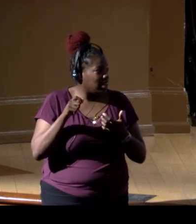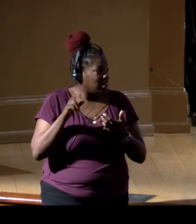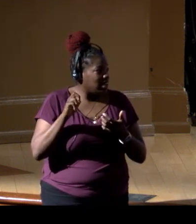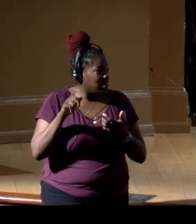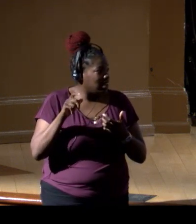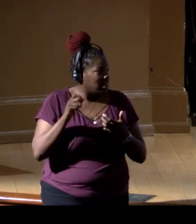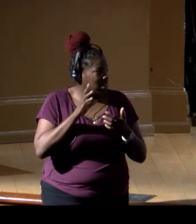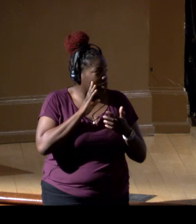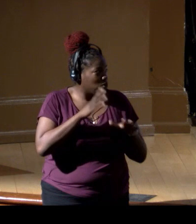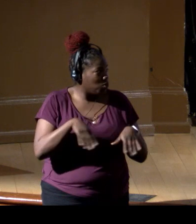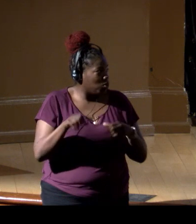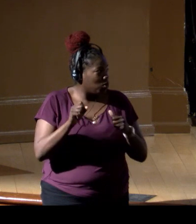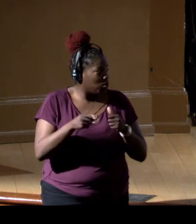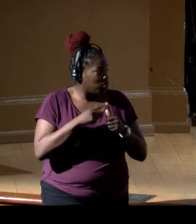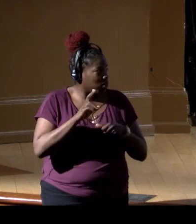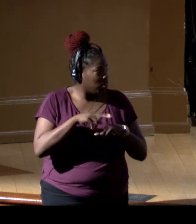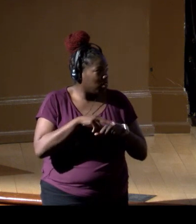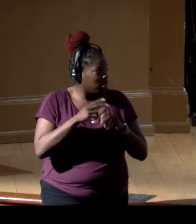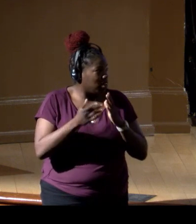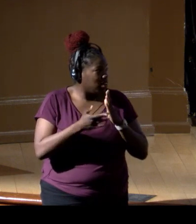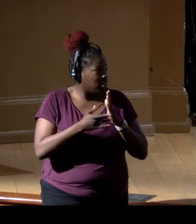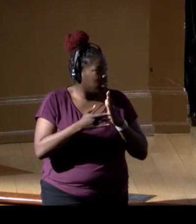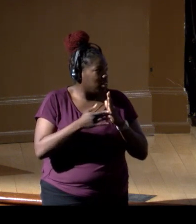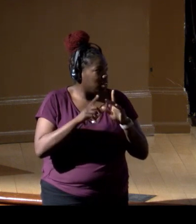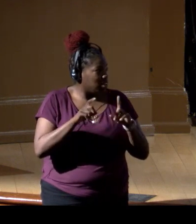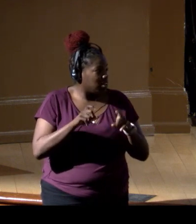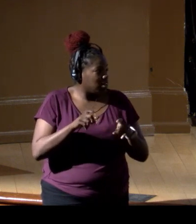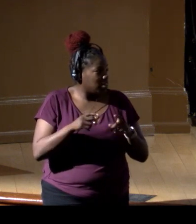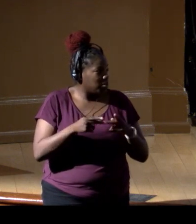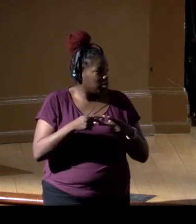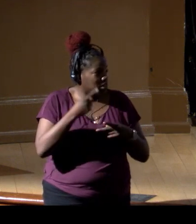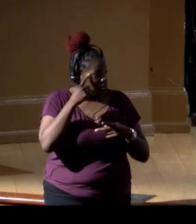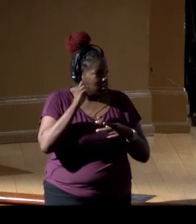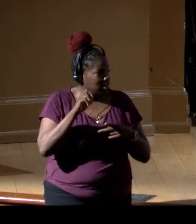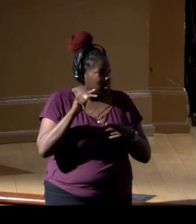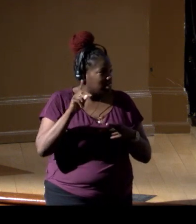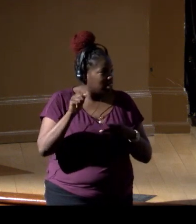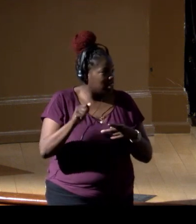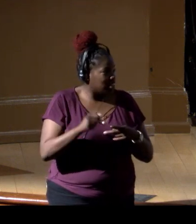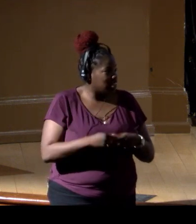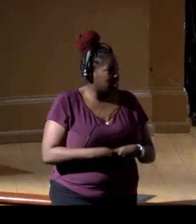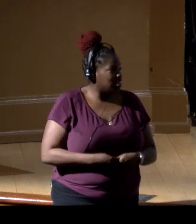to host the first national test site for eDNA. [Chris] She just said yes, yeah.